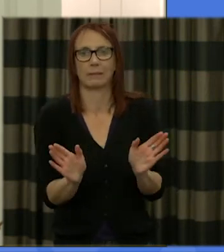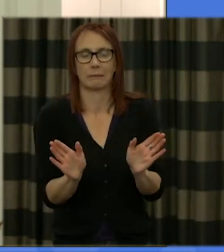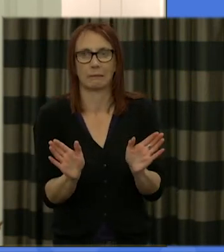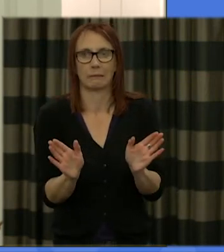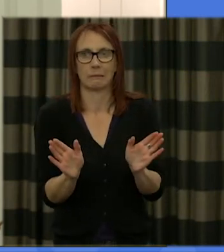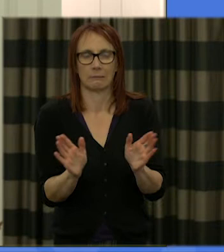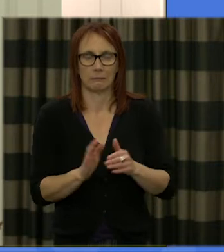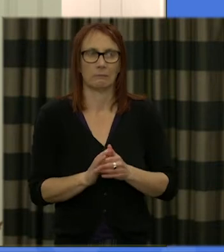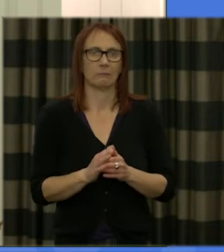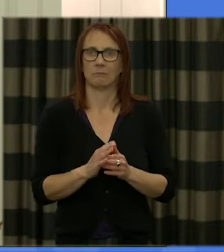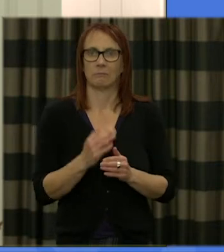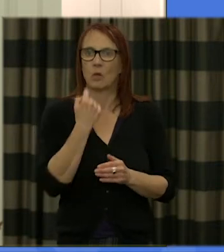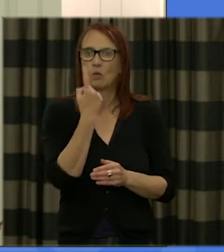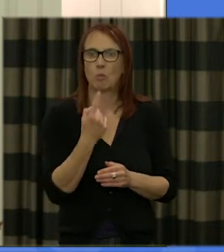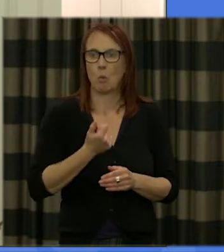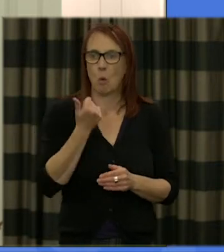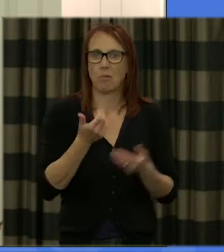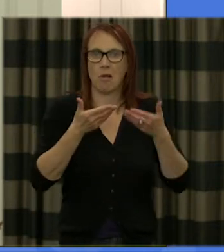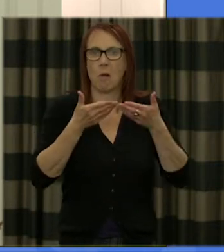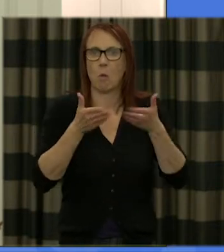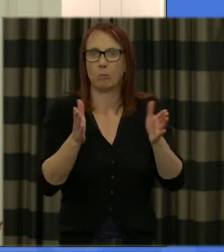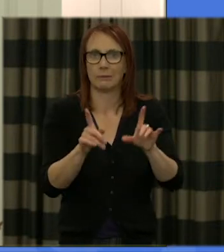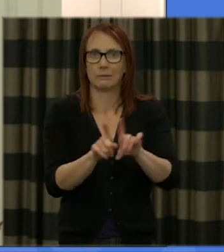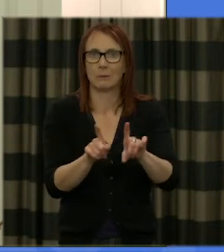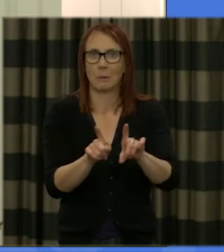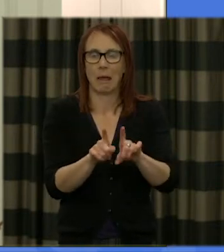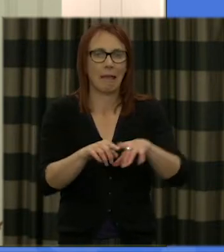also be open early tomorrow morning so if you have any issues please do talk to